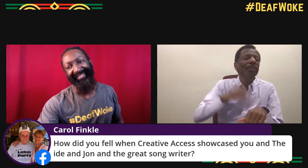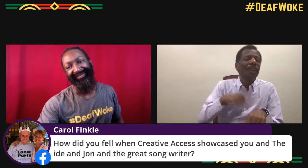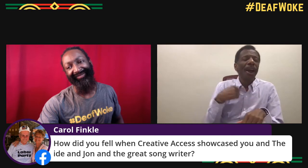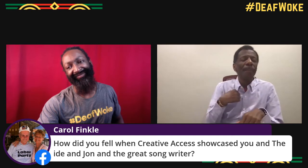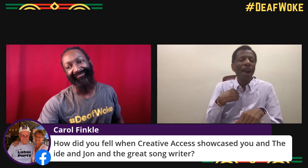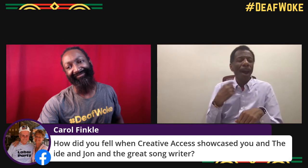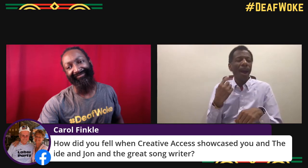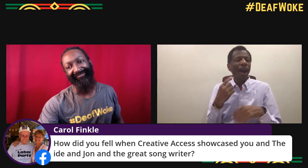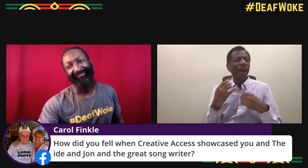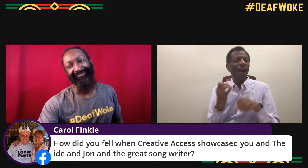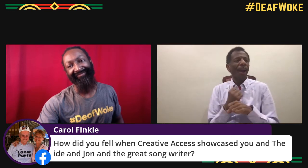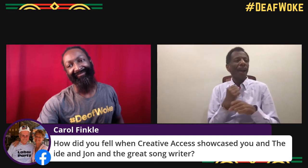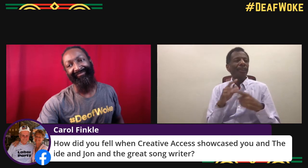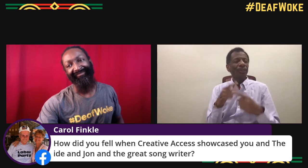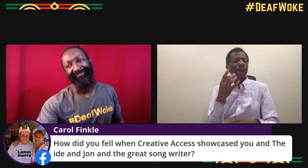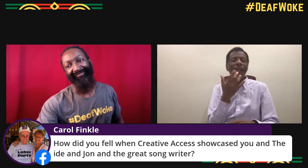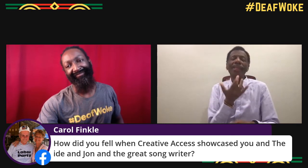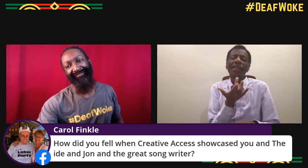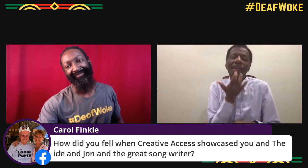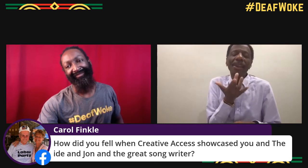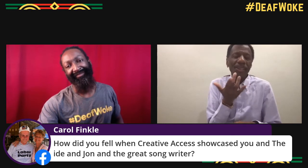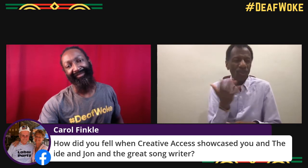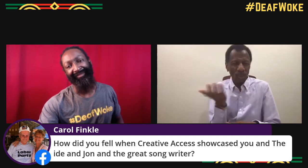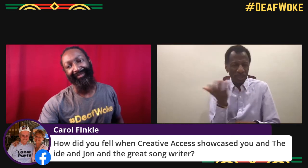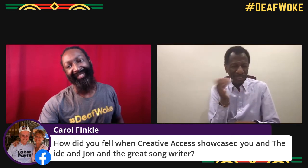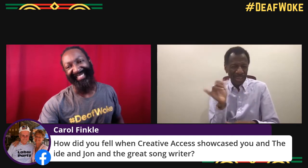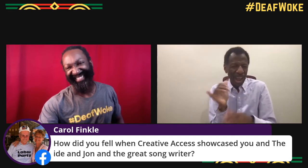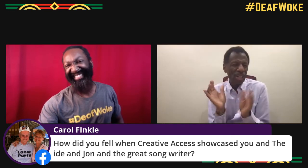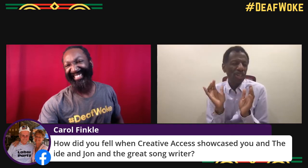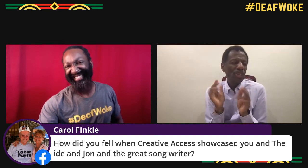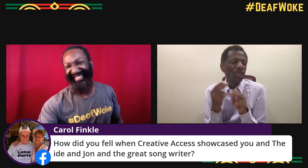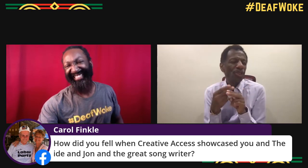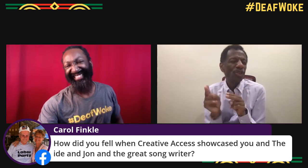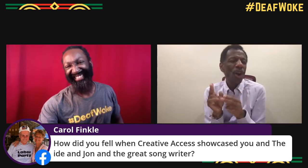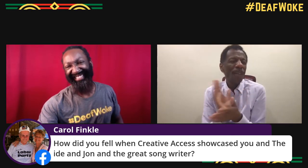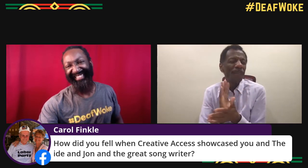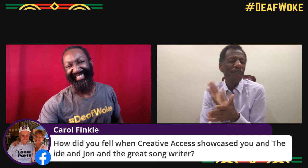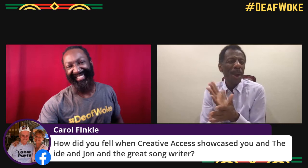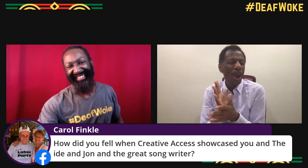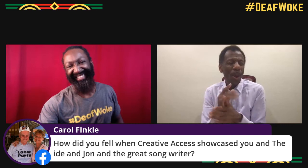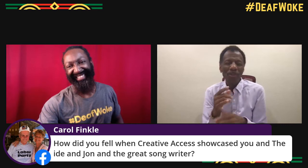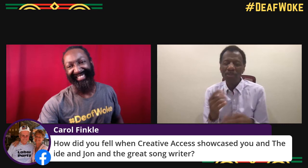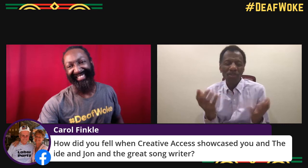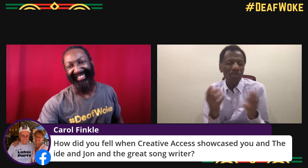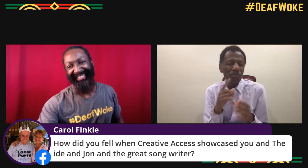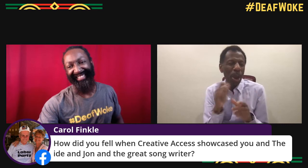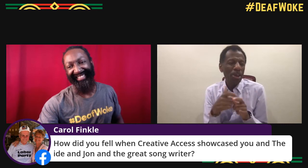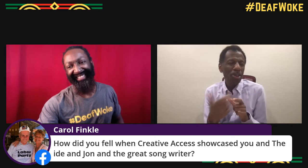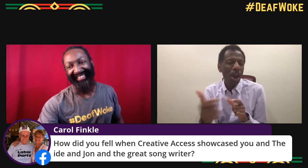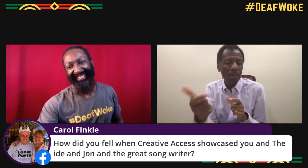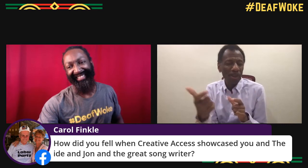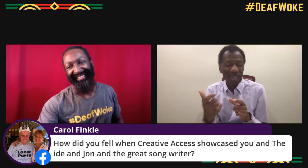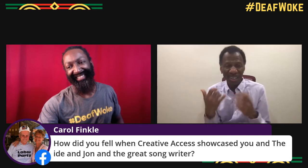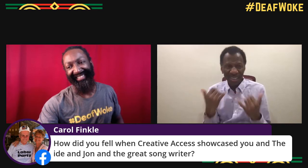People really enjoyed that . The first time that we were able to really show a short film